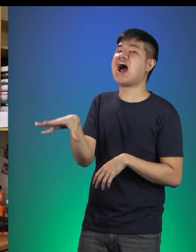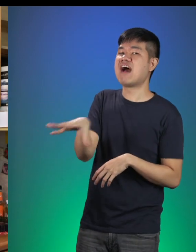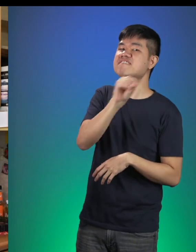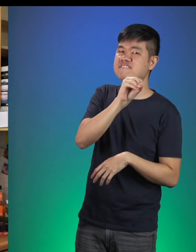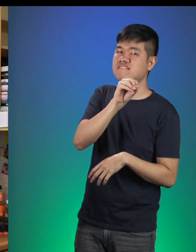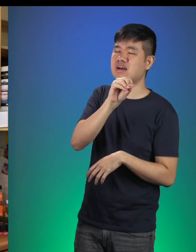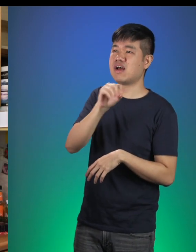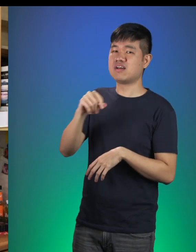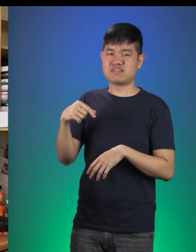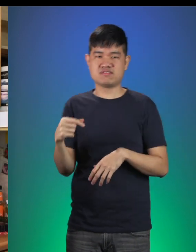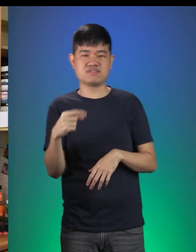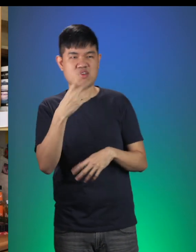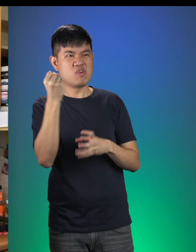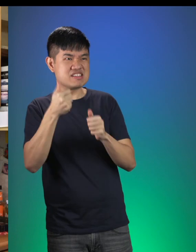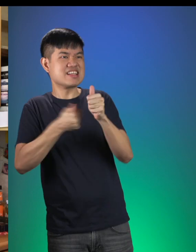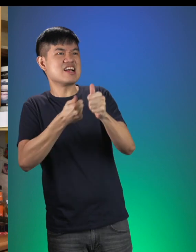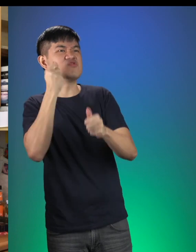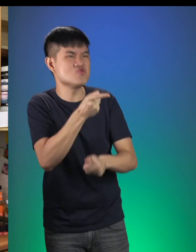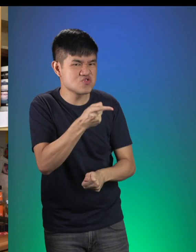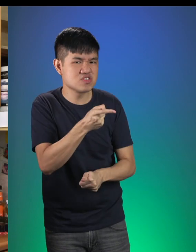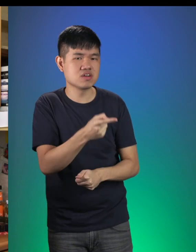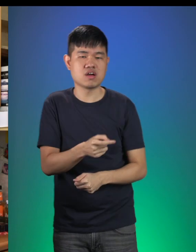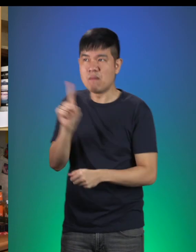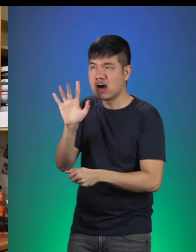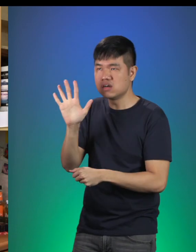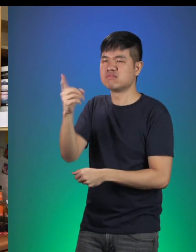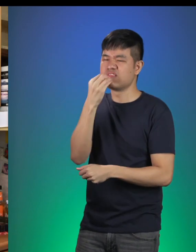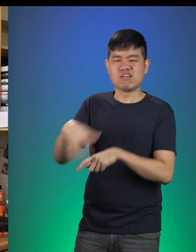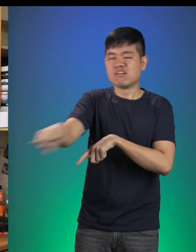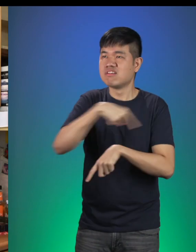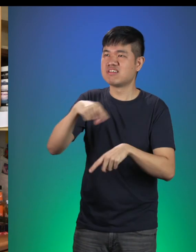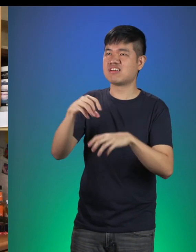Hansel: Then he said he was going to chase you. Gretel: But not before eating up all our pastries